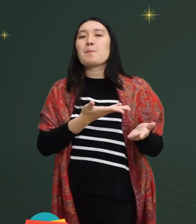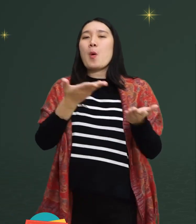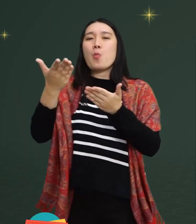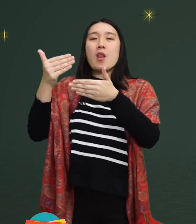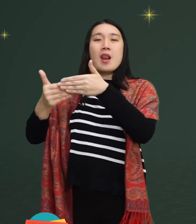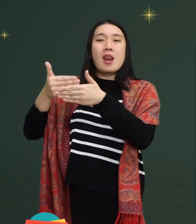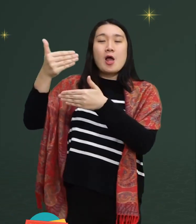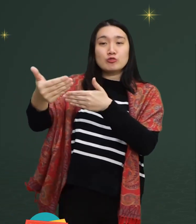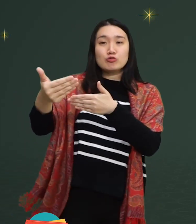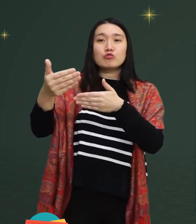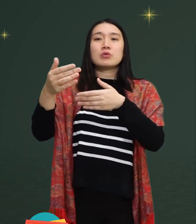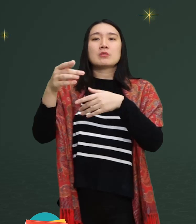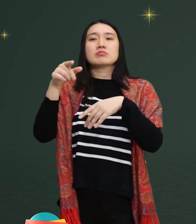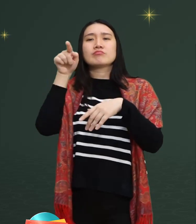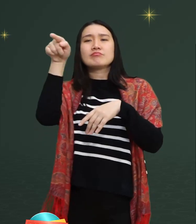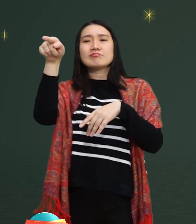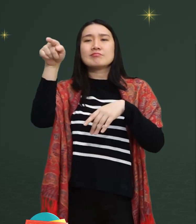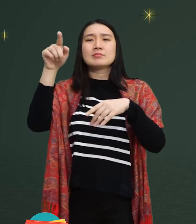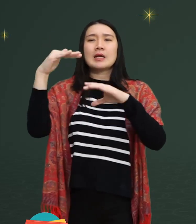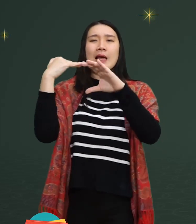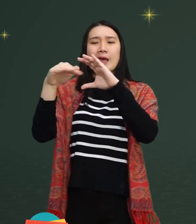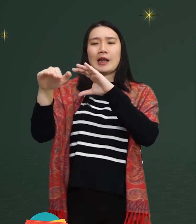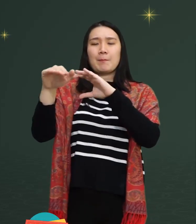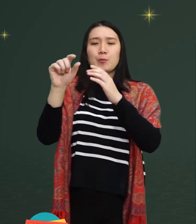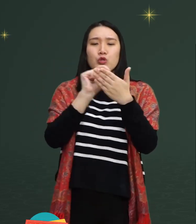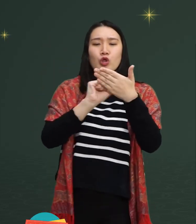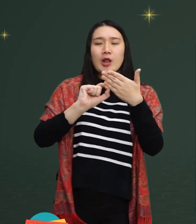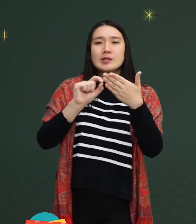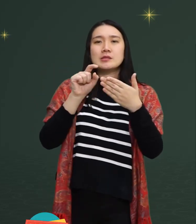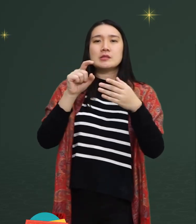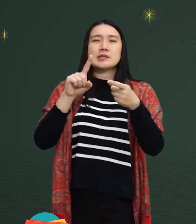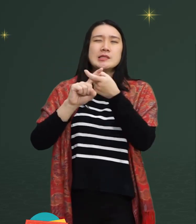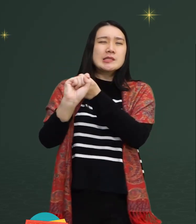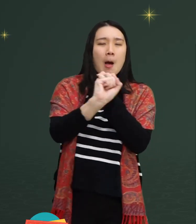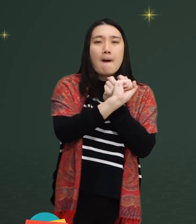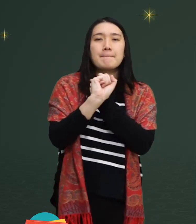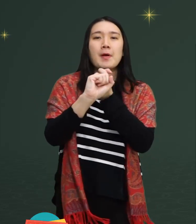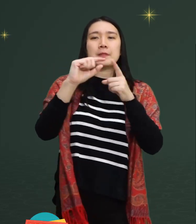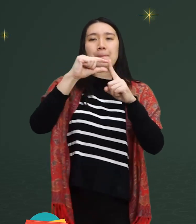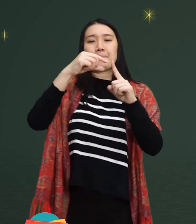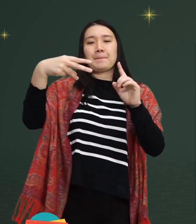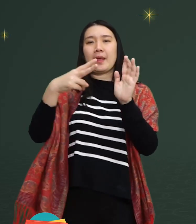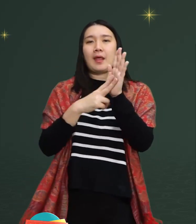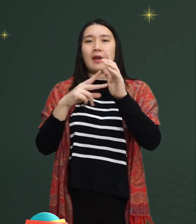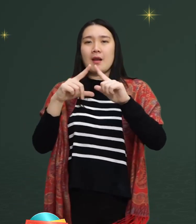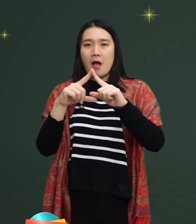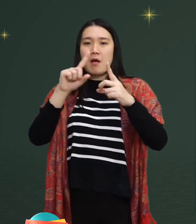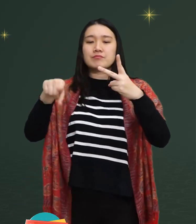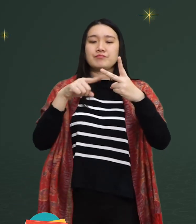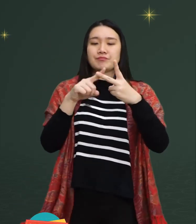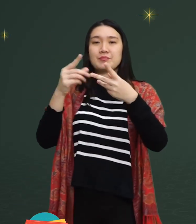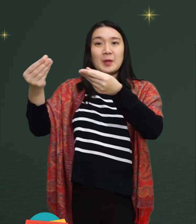he wrote to a Pen pal,